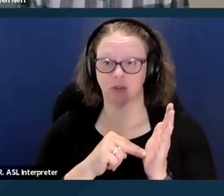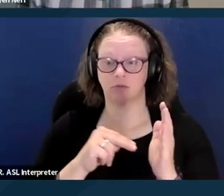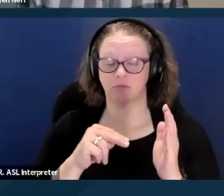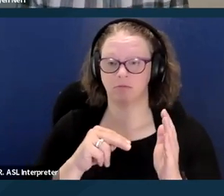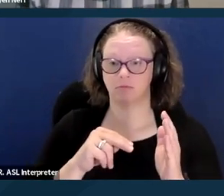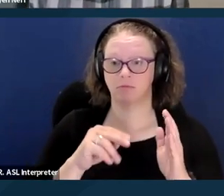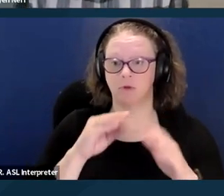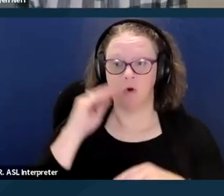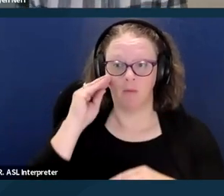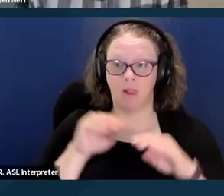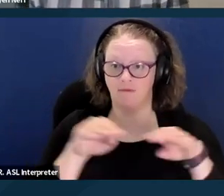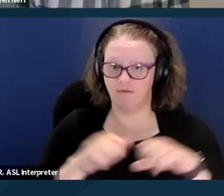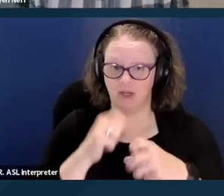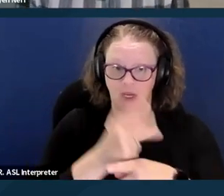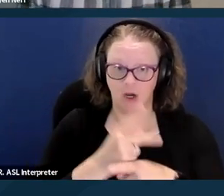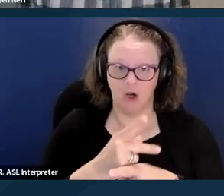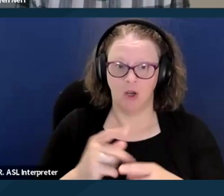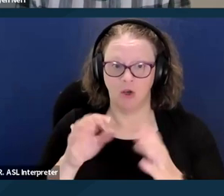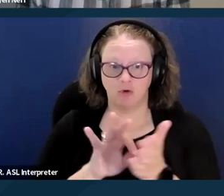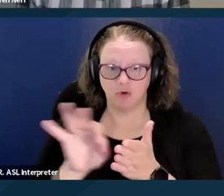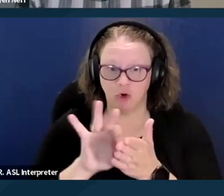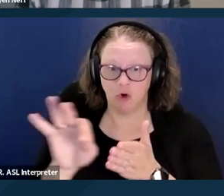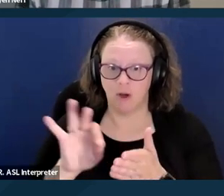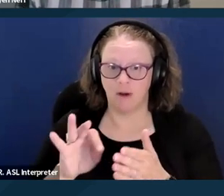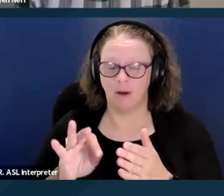cognitive and functional ability scale assessment.